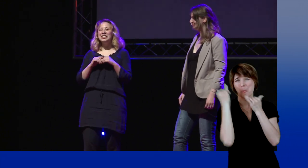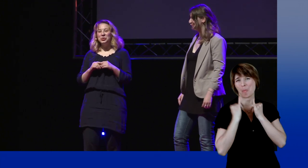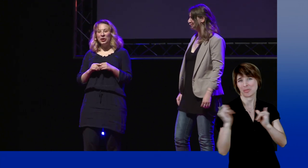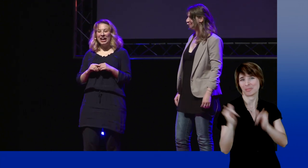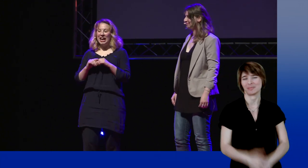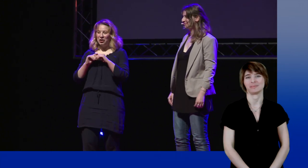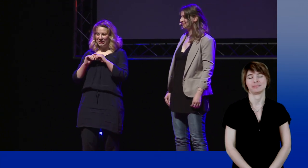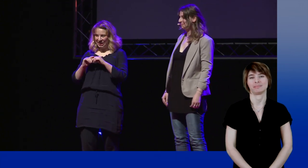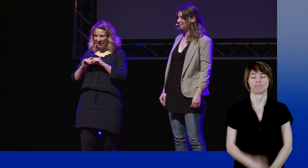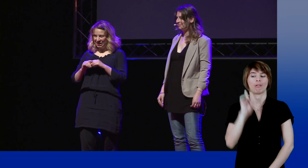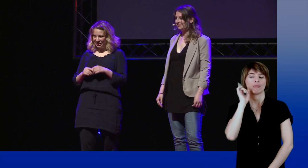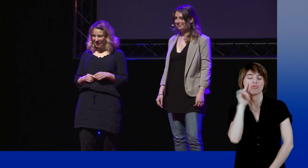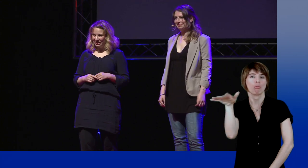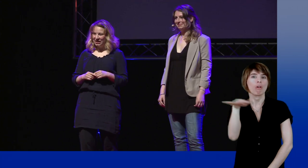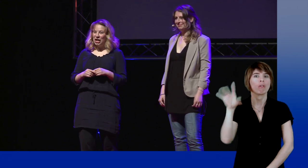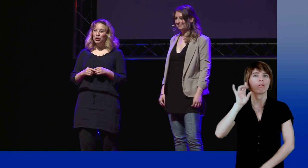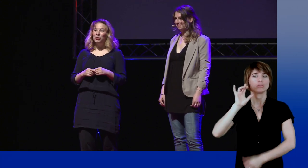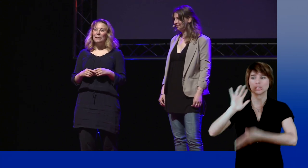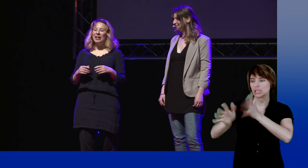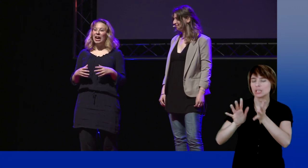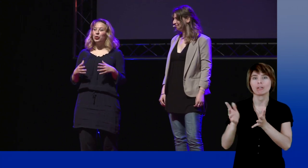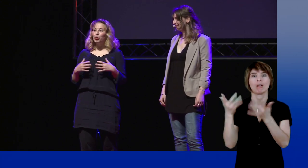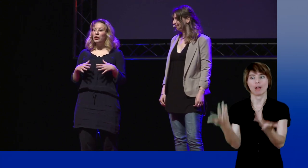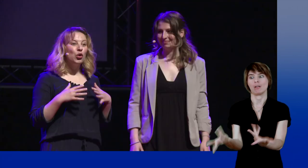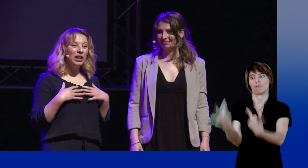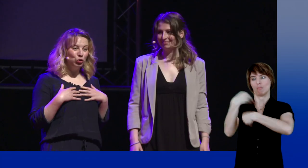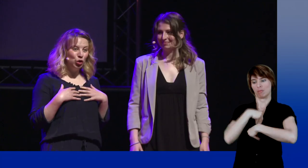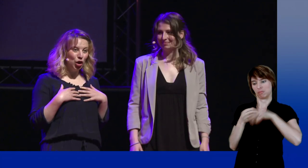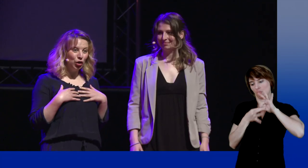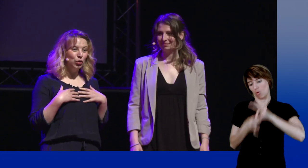Deaf people and sign language help us getting body language back